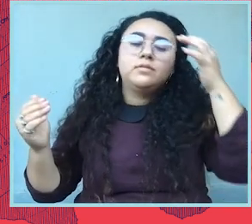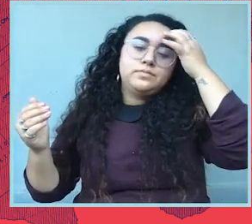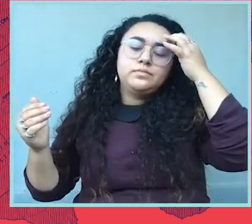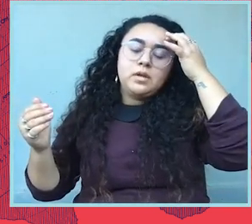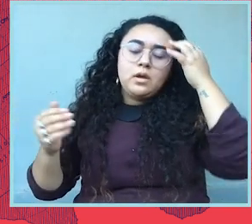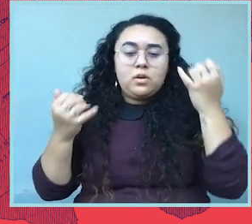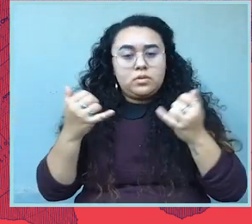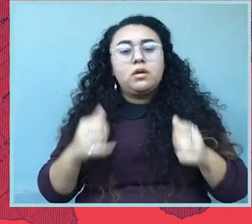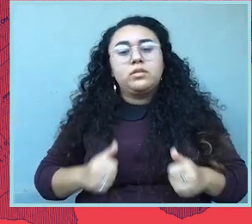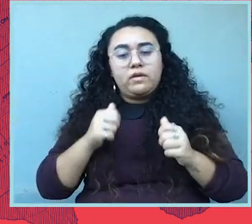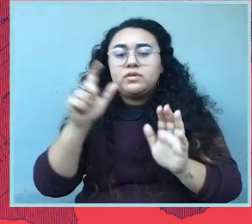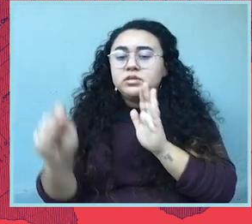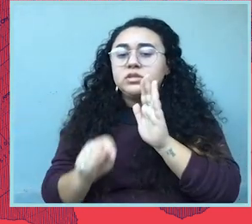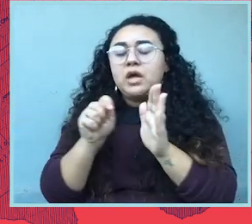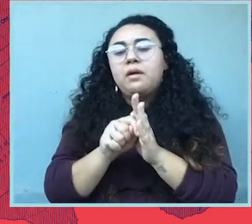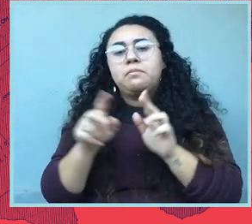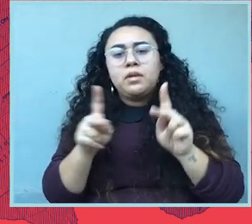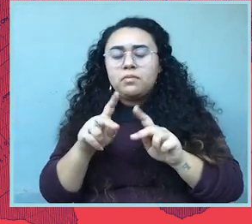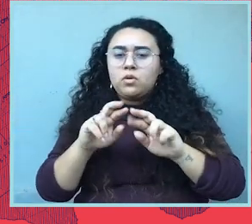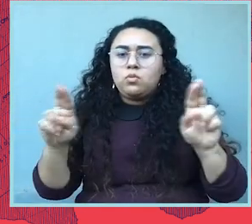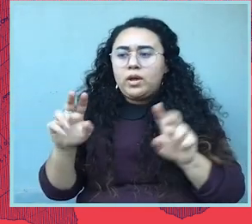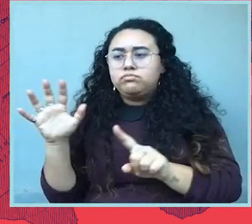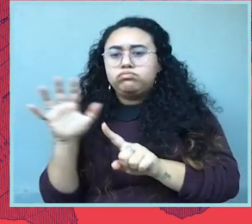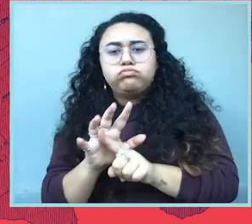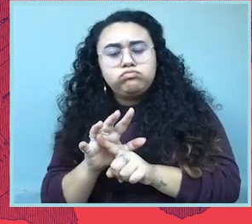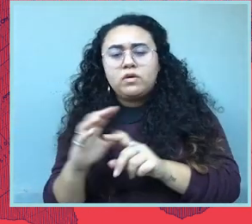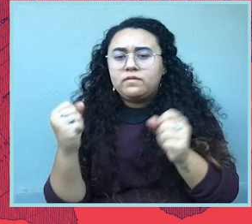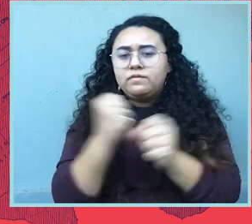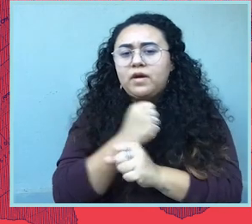We are living in a time where there are people who are very mobilized around school board